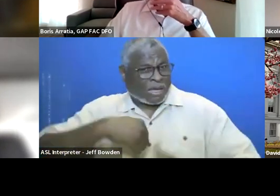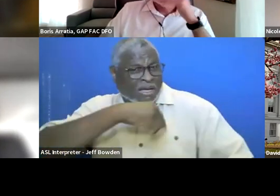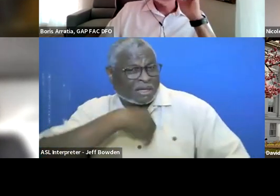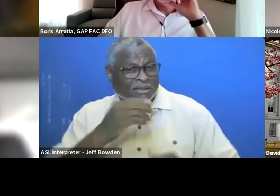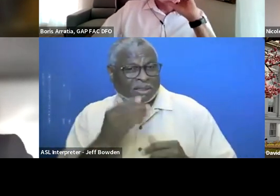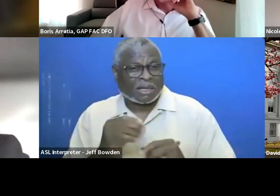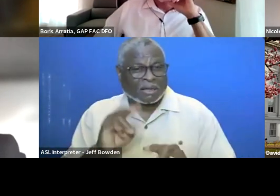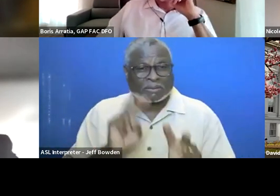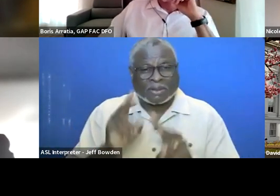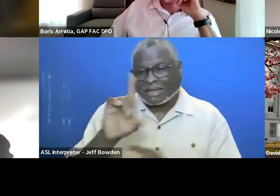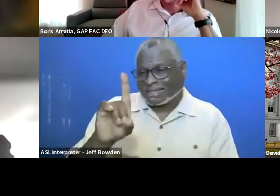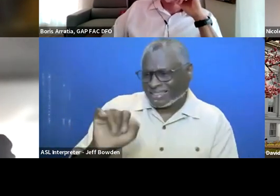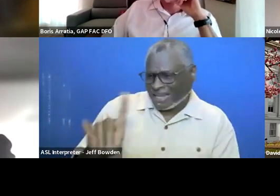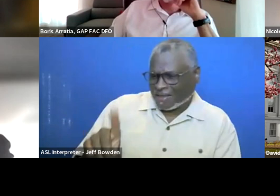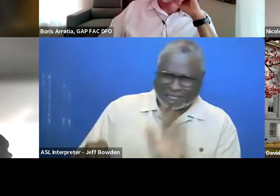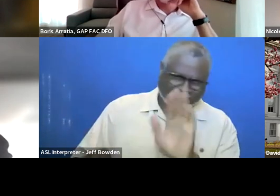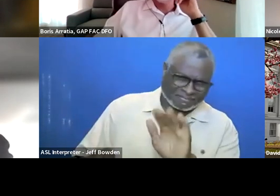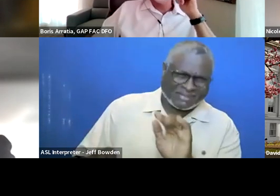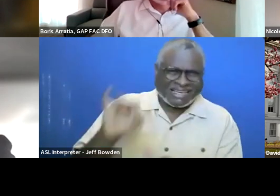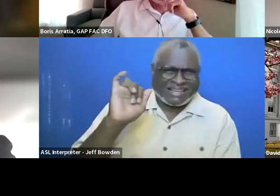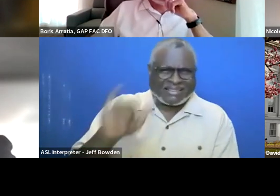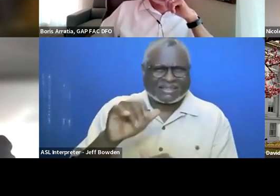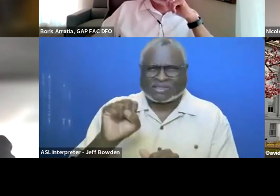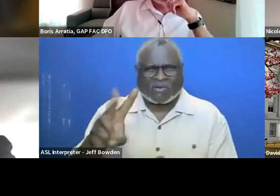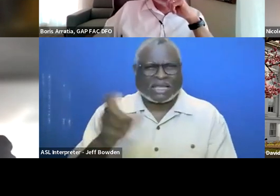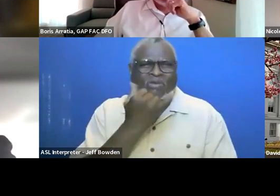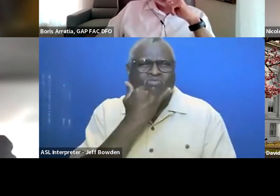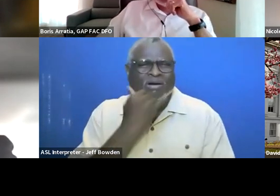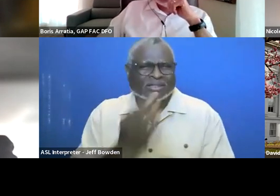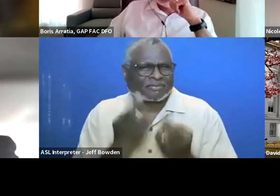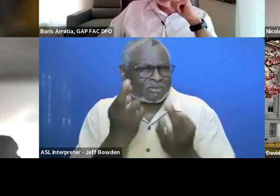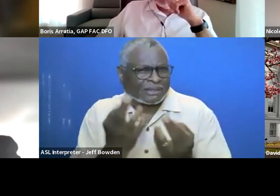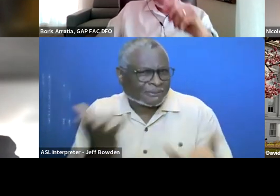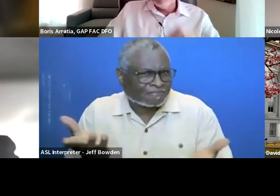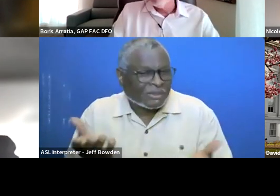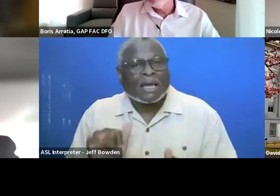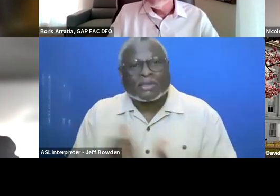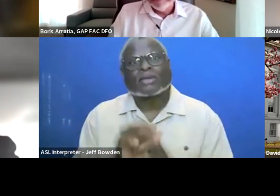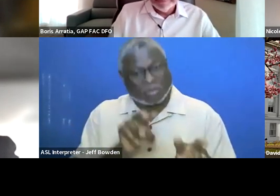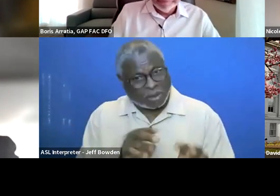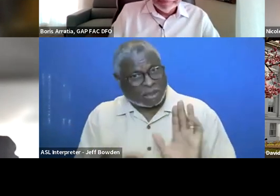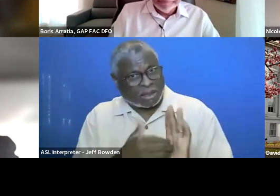to say hey, David, we got incorrect recommendation. And then I can look at why it happened.